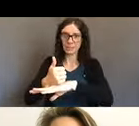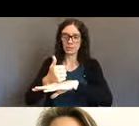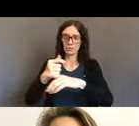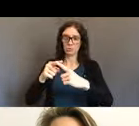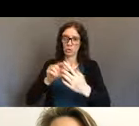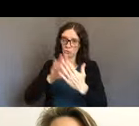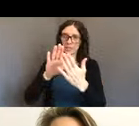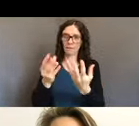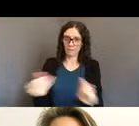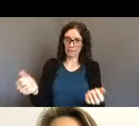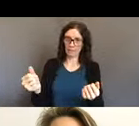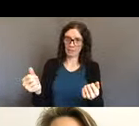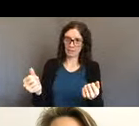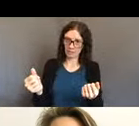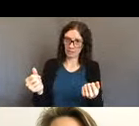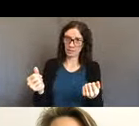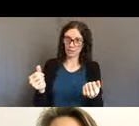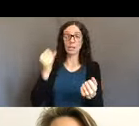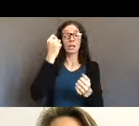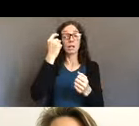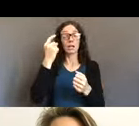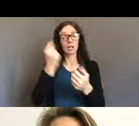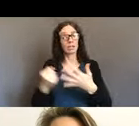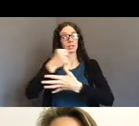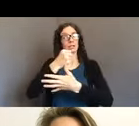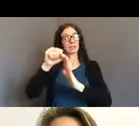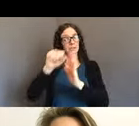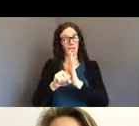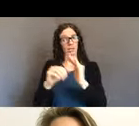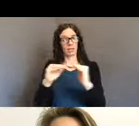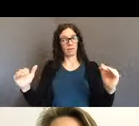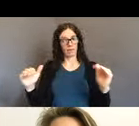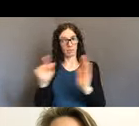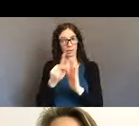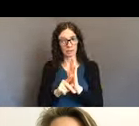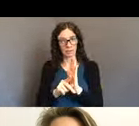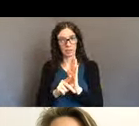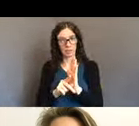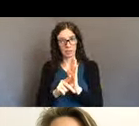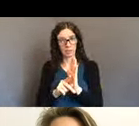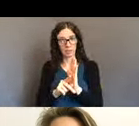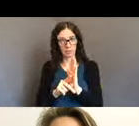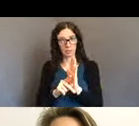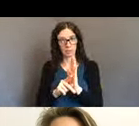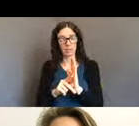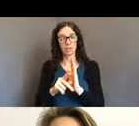so that we could stop this from happening, as it, as it started to happen for families and individuals throughout the state.